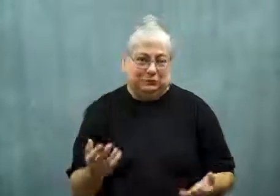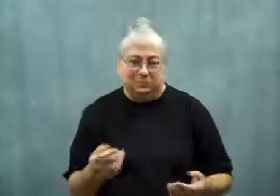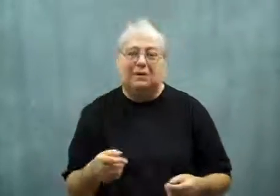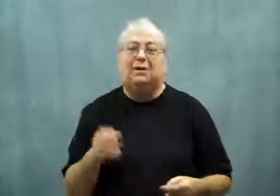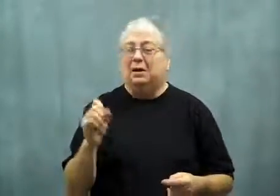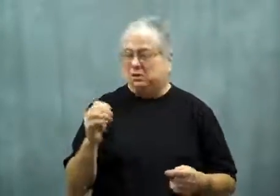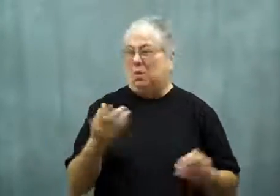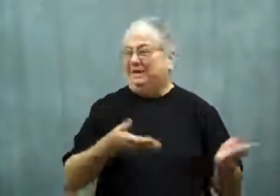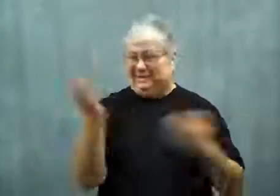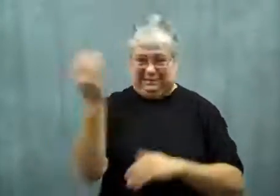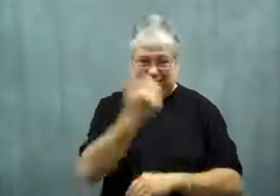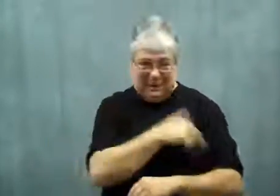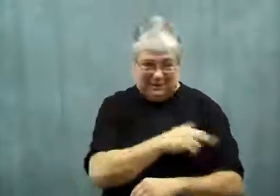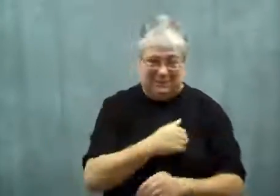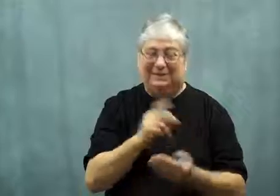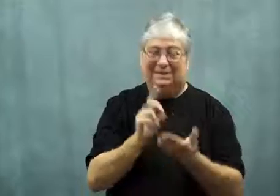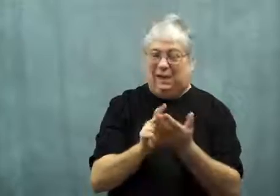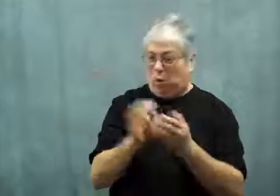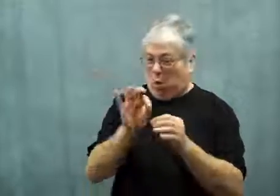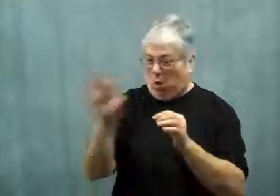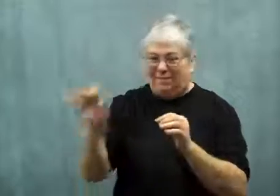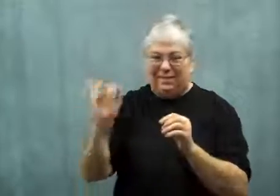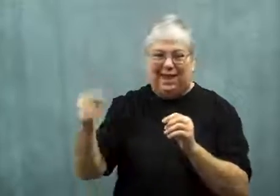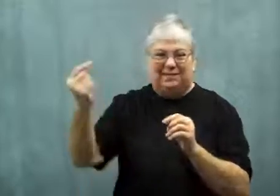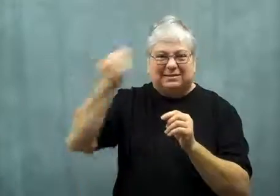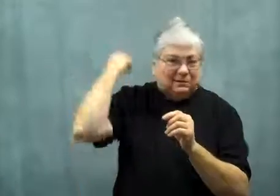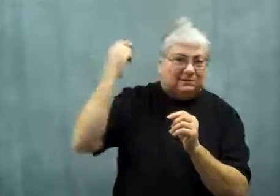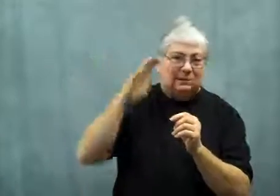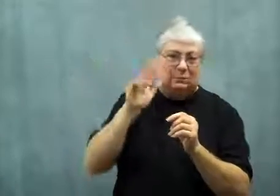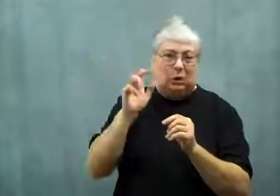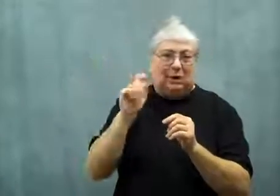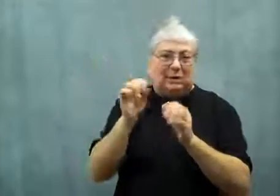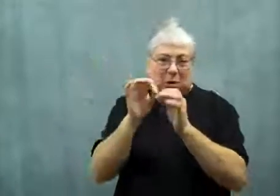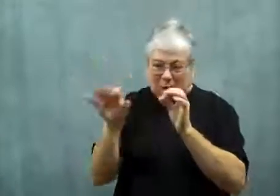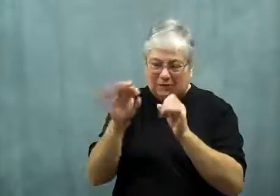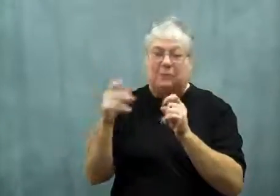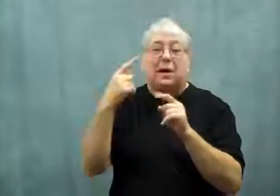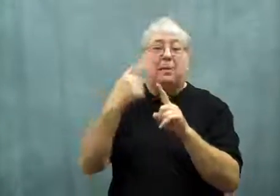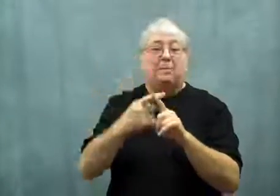She was taken to the hospital. Doctors removed the bullet.